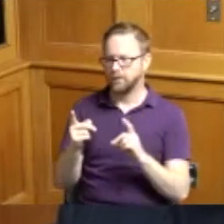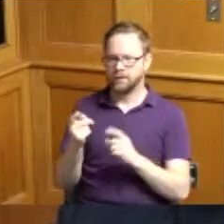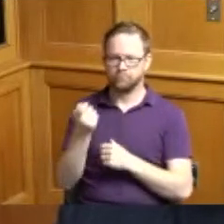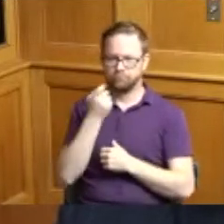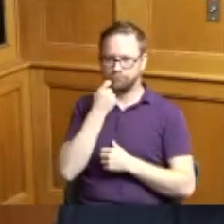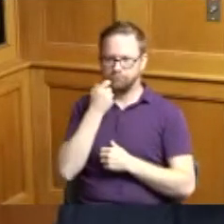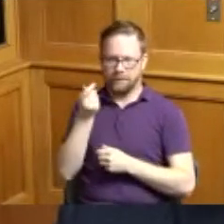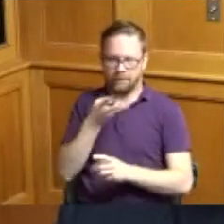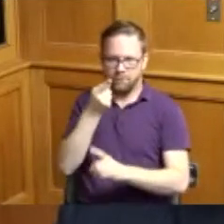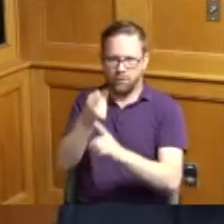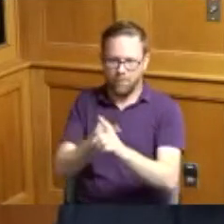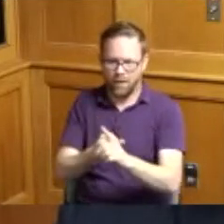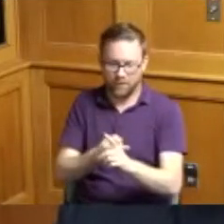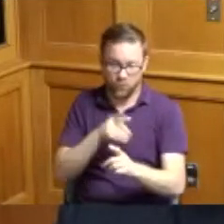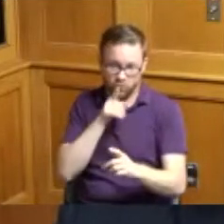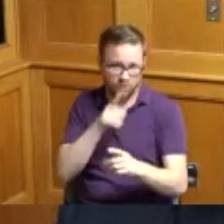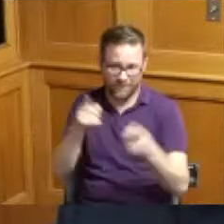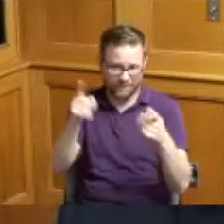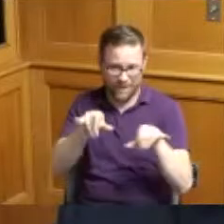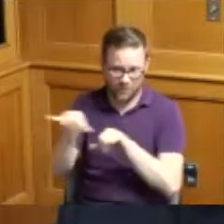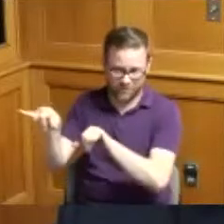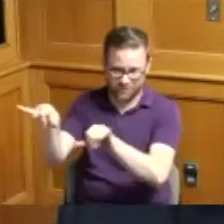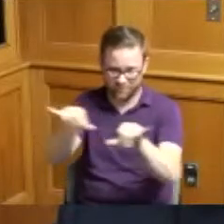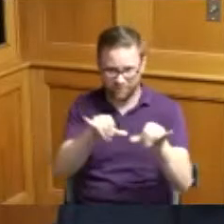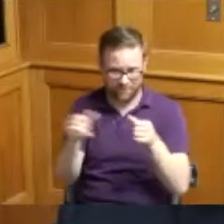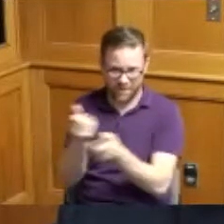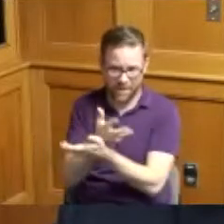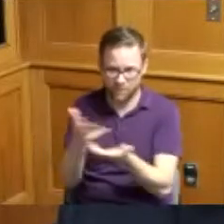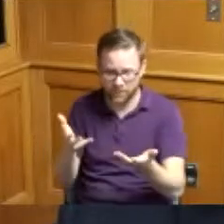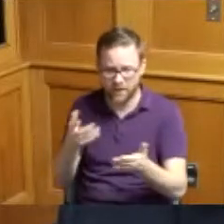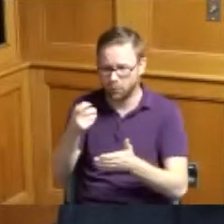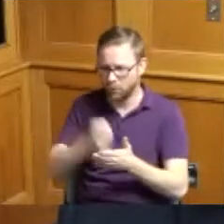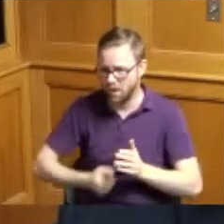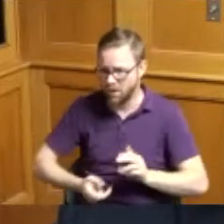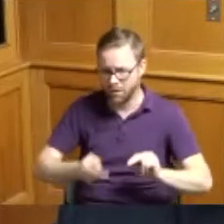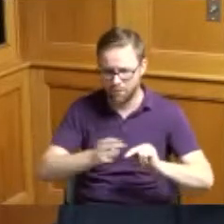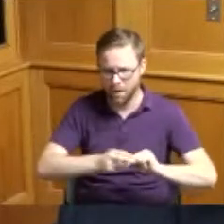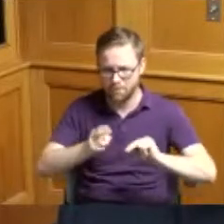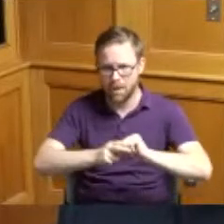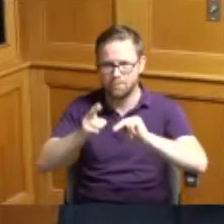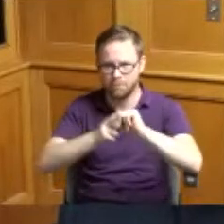has has happened with pretty much everything that we've seen we've seen cost rise and inflation kick